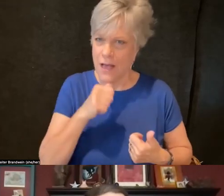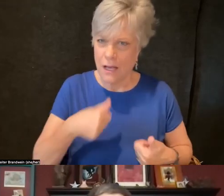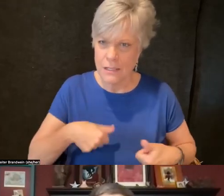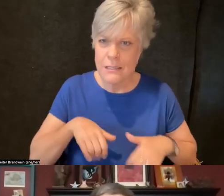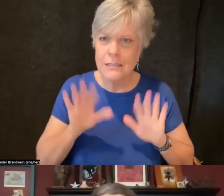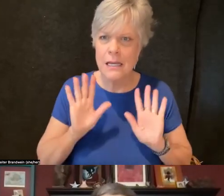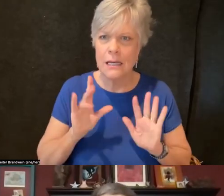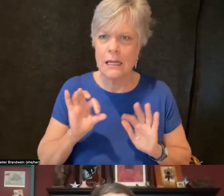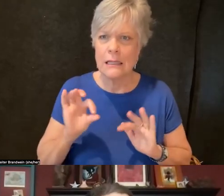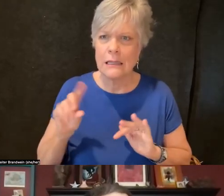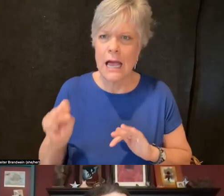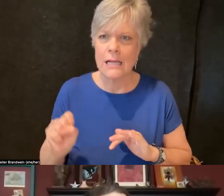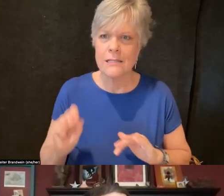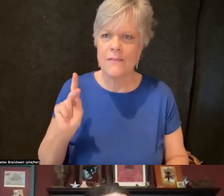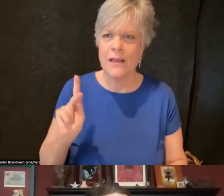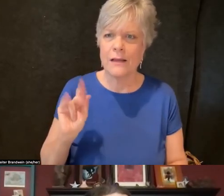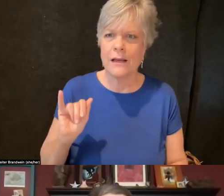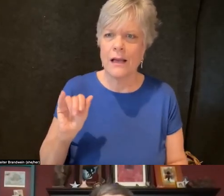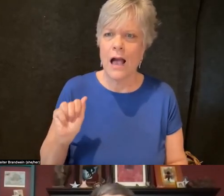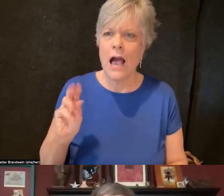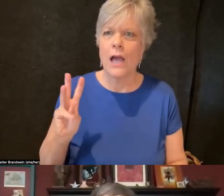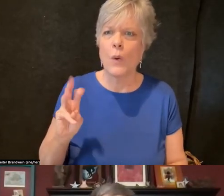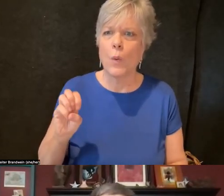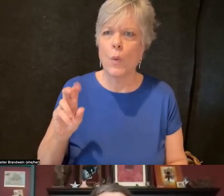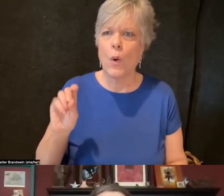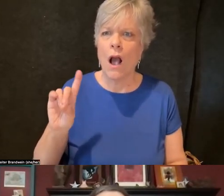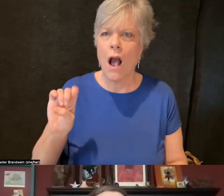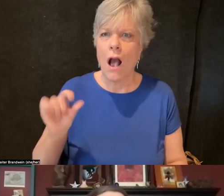of the Cayuga and Onondaga nations,